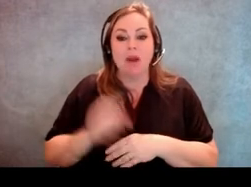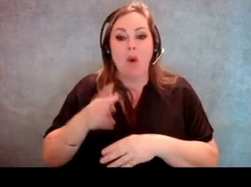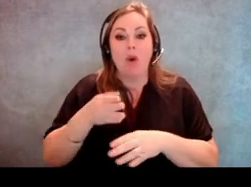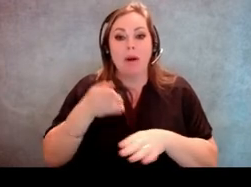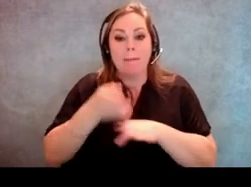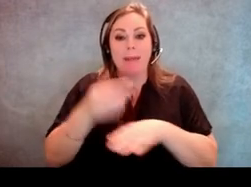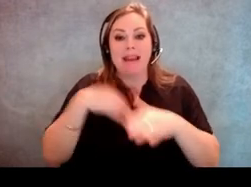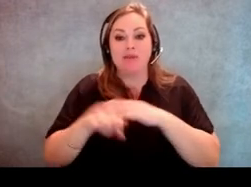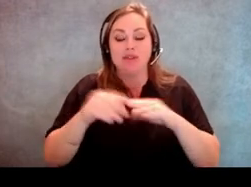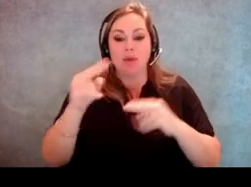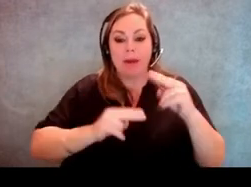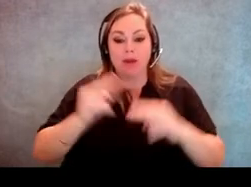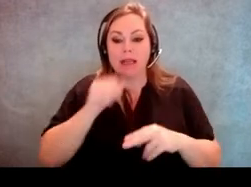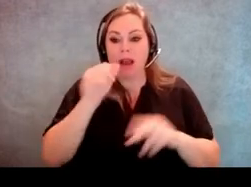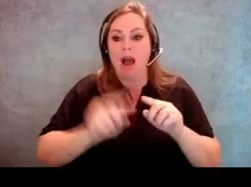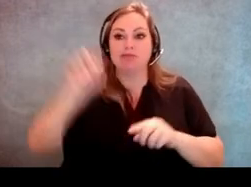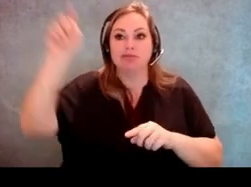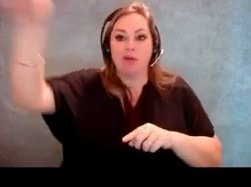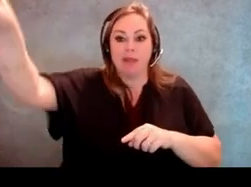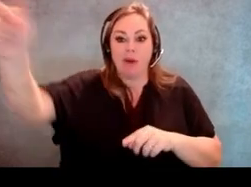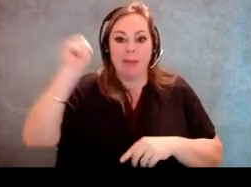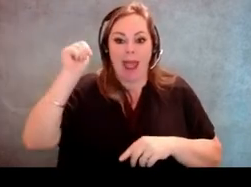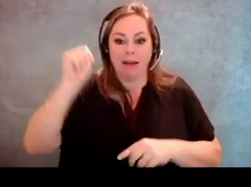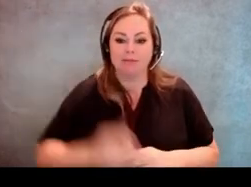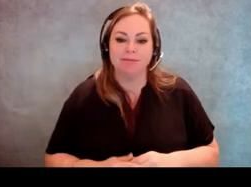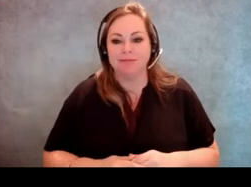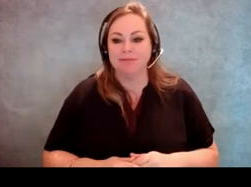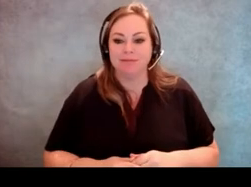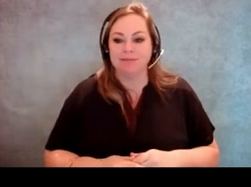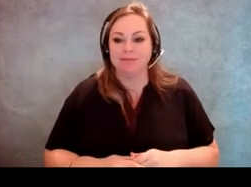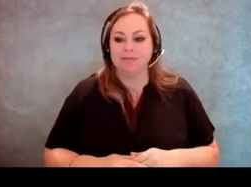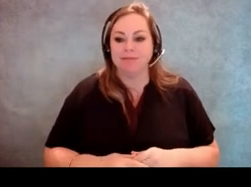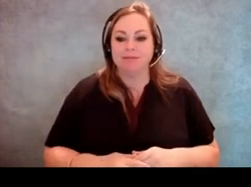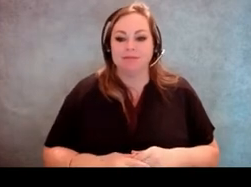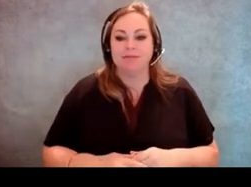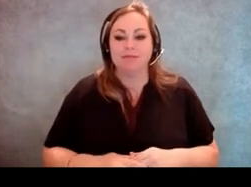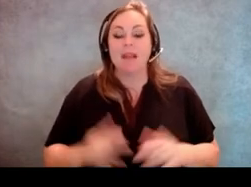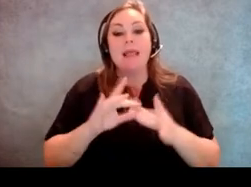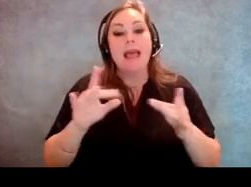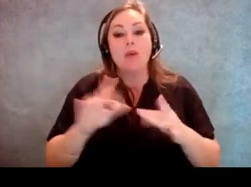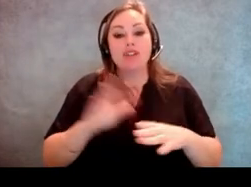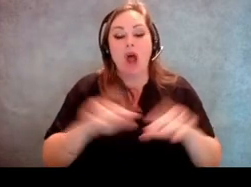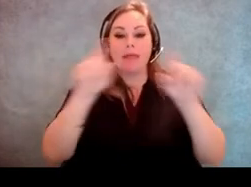it's probably good to put it close to the pathway or to the main pathway of the building and not in the back.